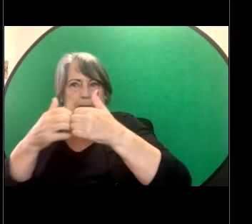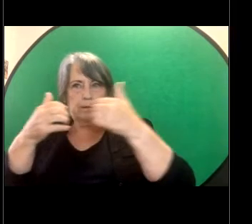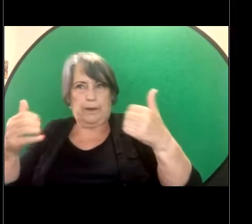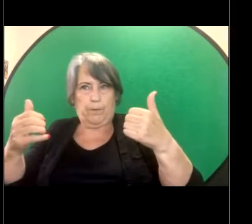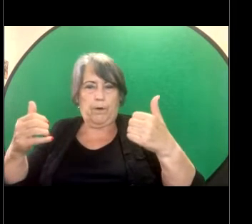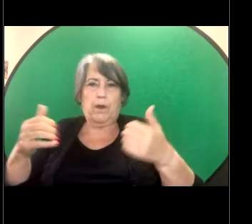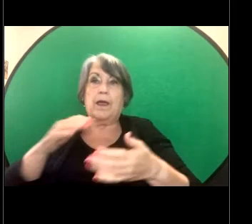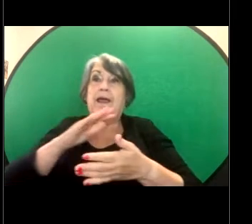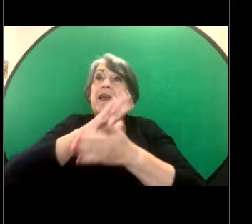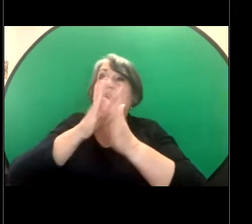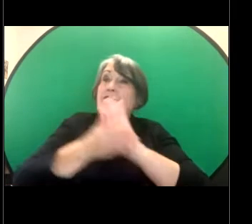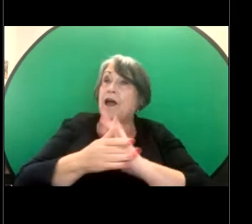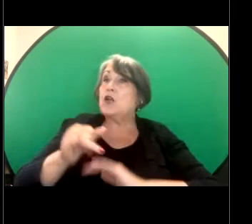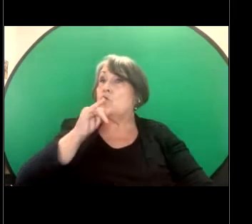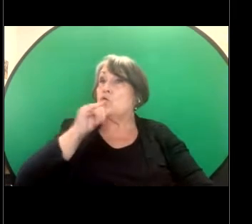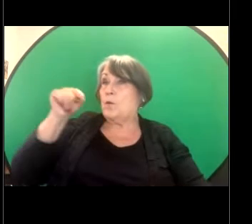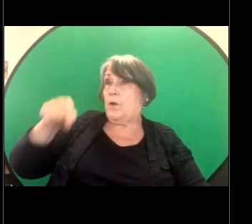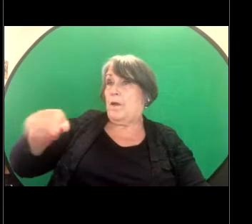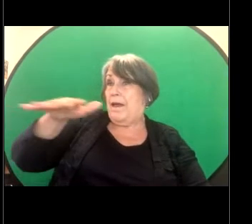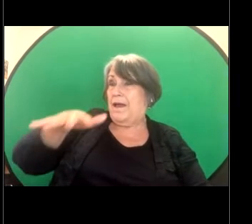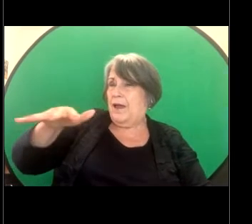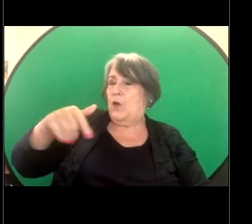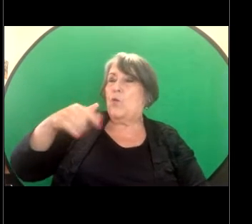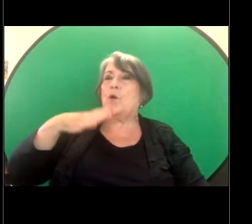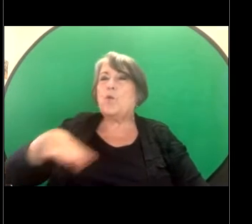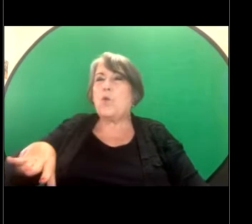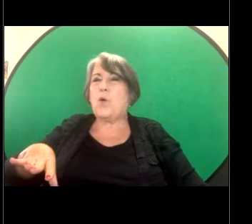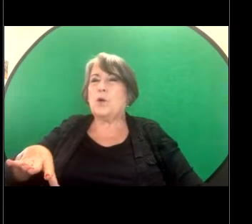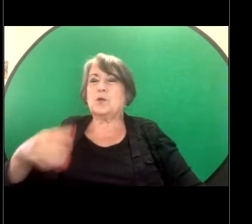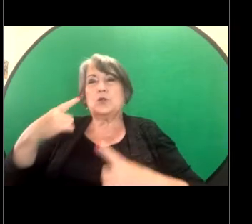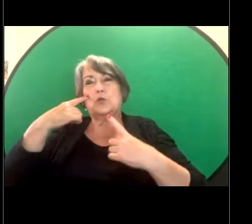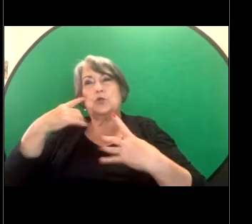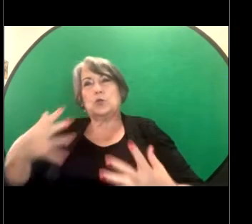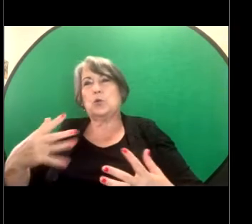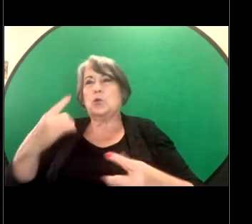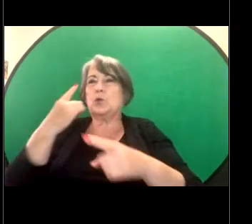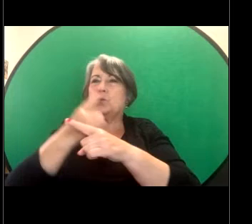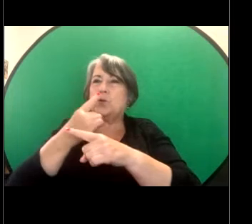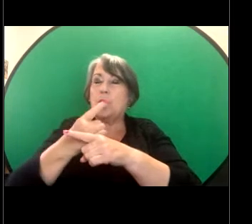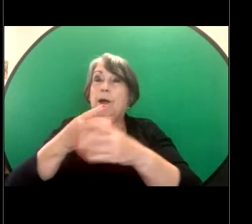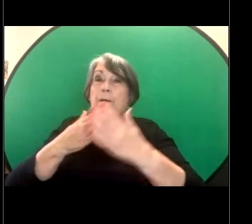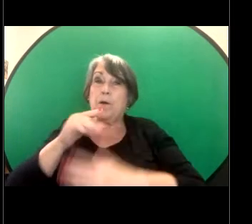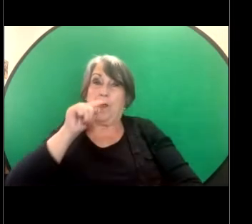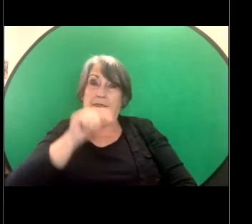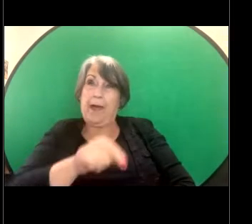criminal jurisdiction. So we just wanted to flag that just because a person has decided to report